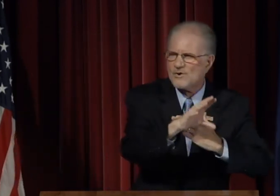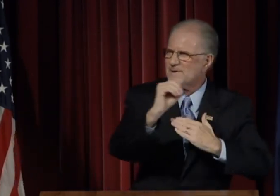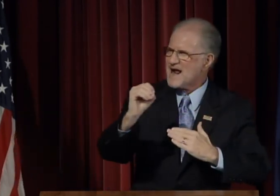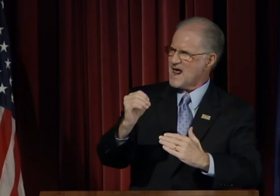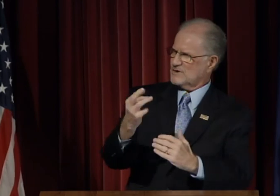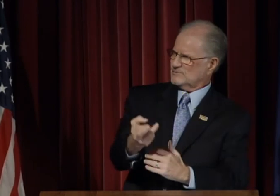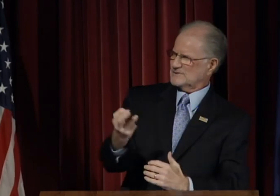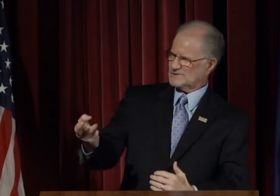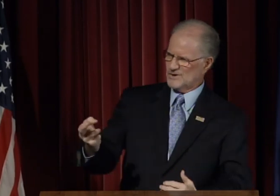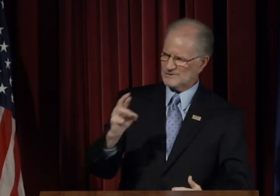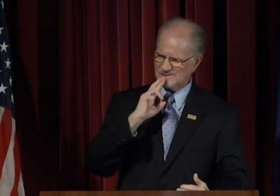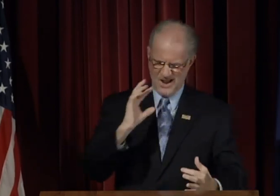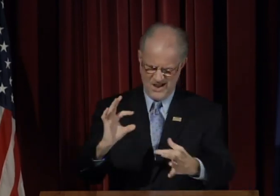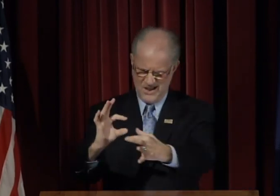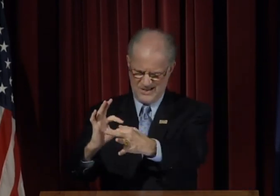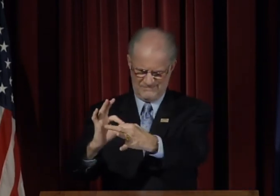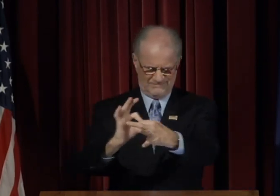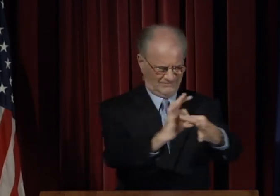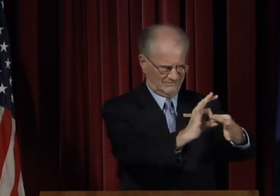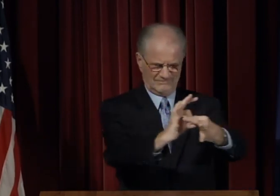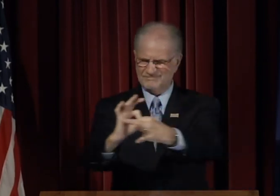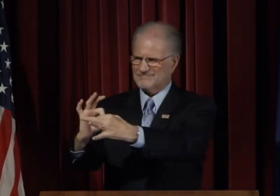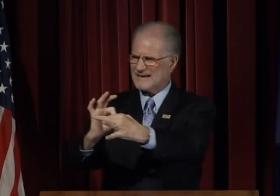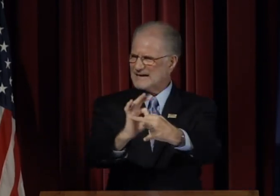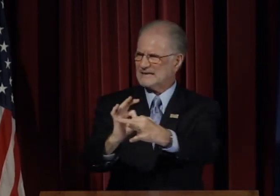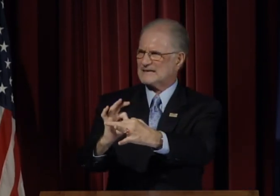Enrollment and resources are connected.